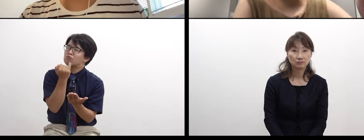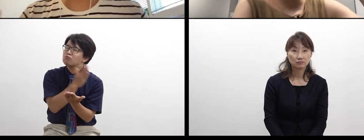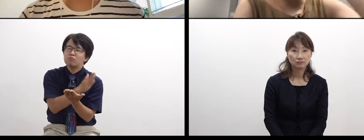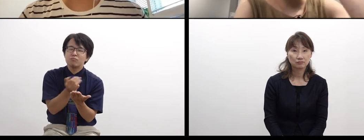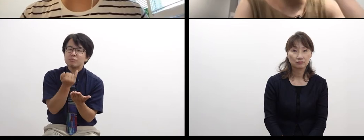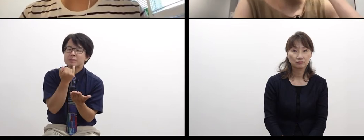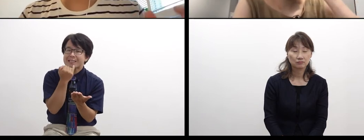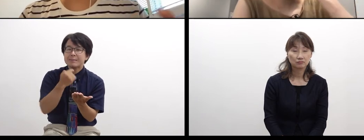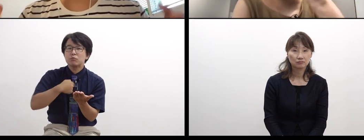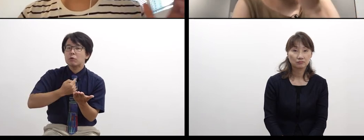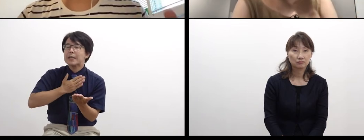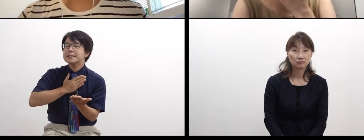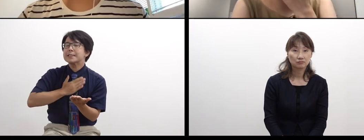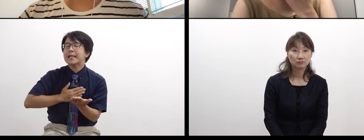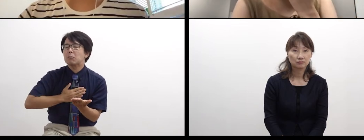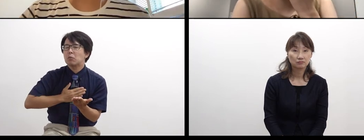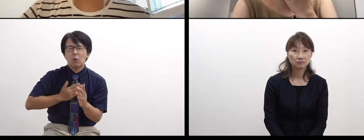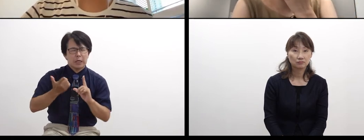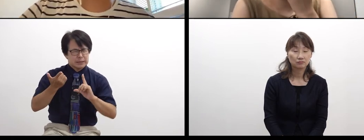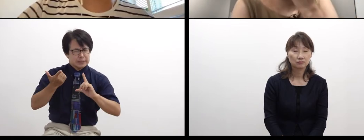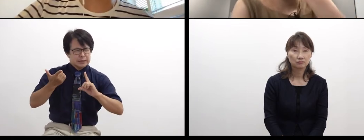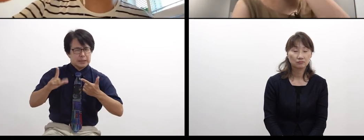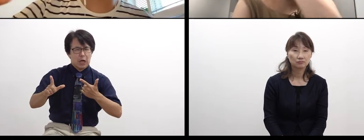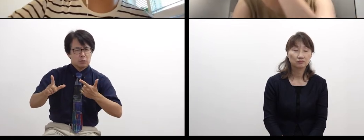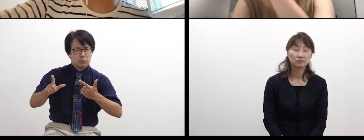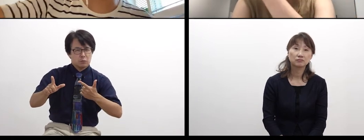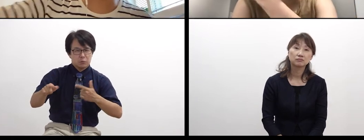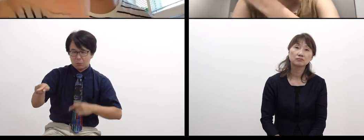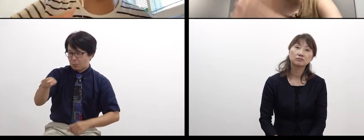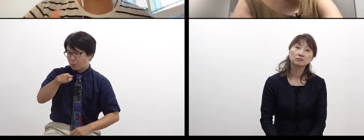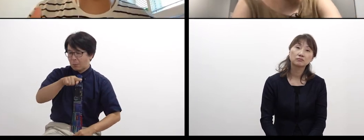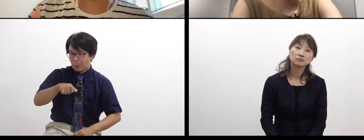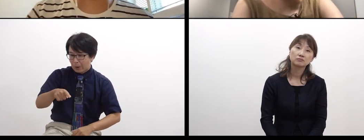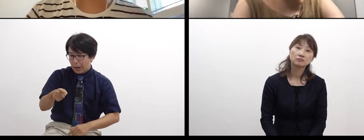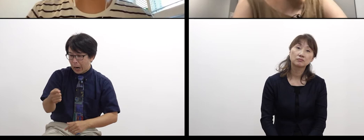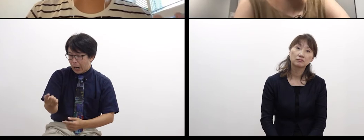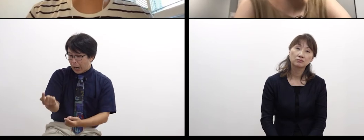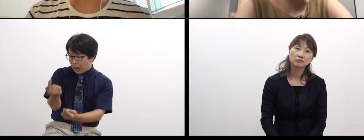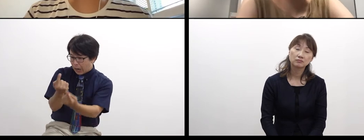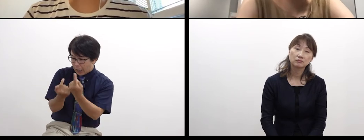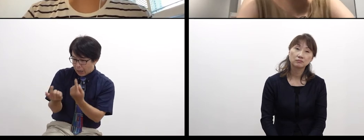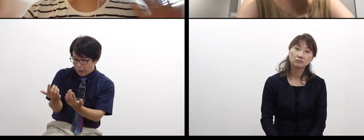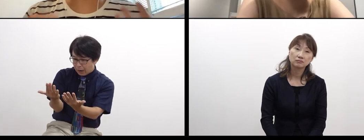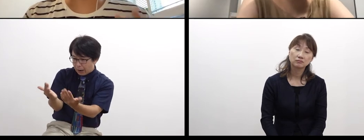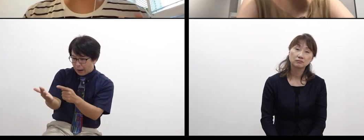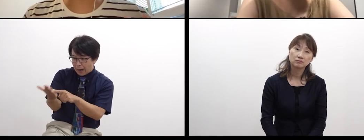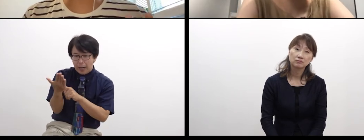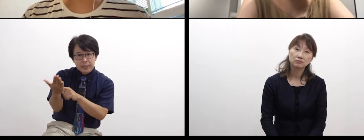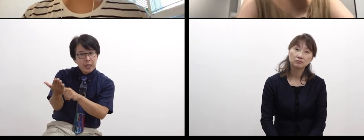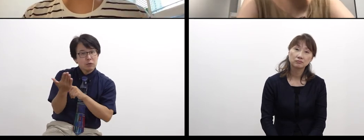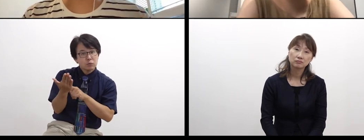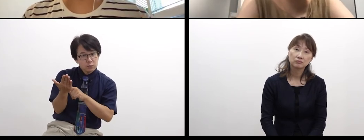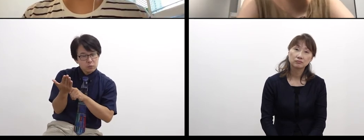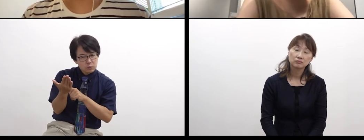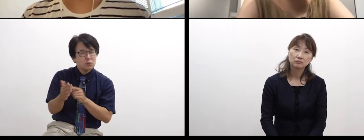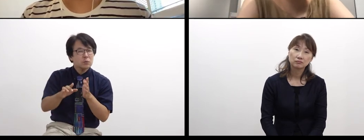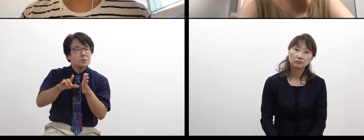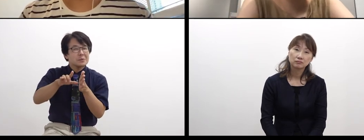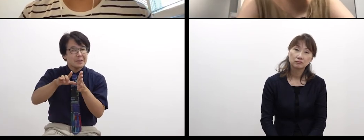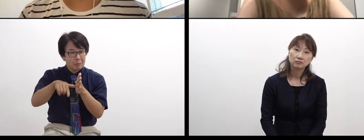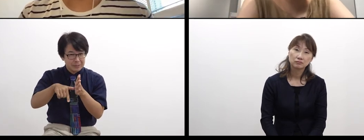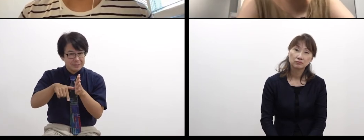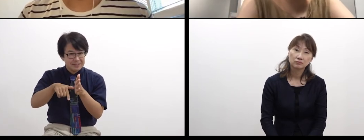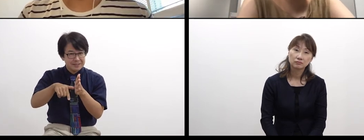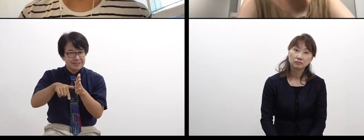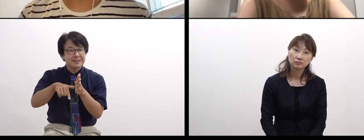such as art, is getting into your communication,